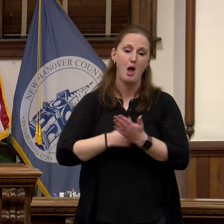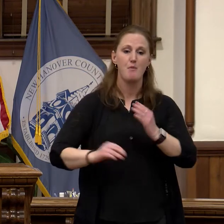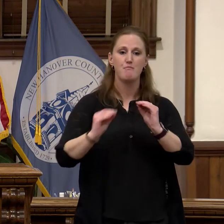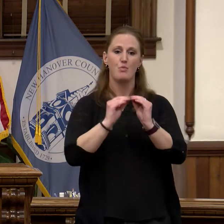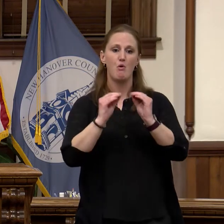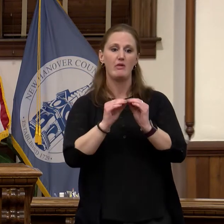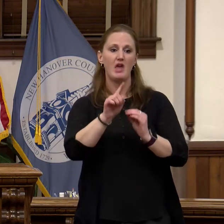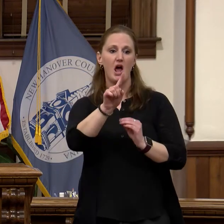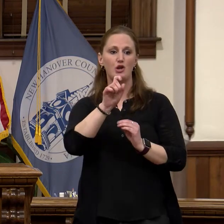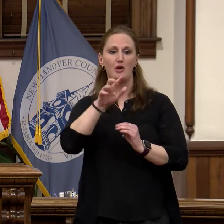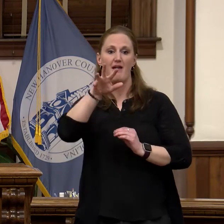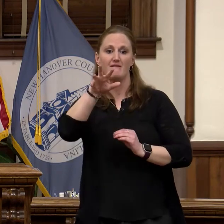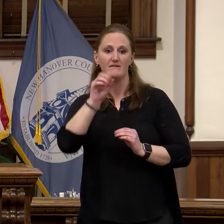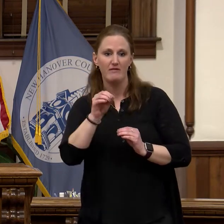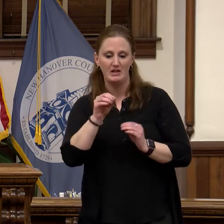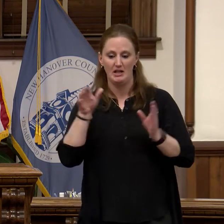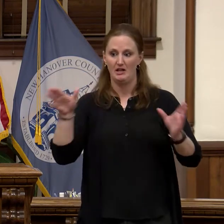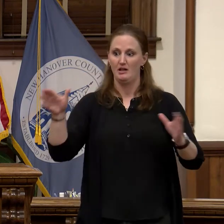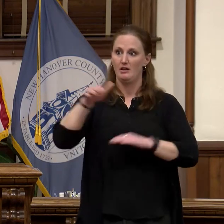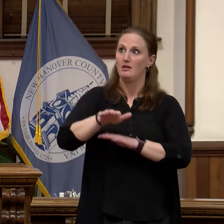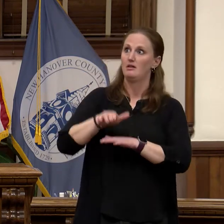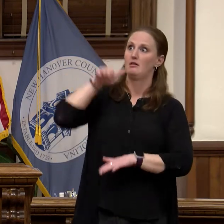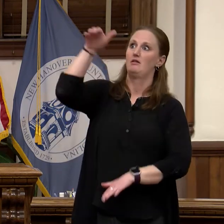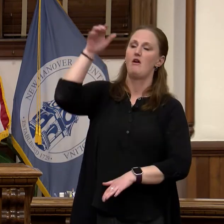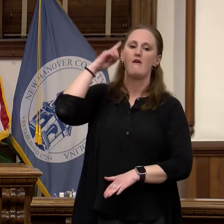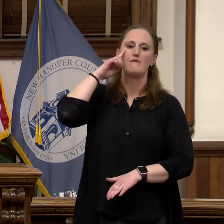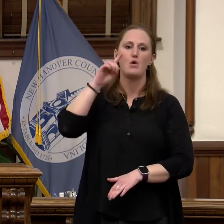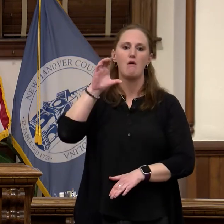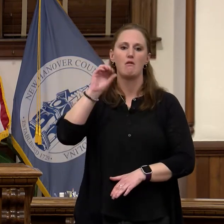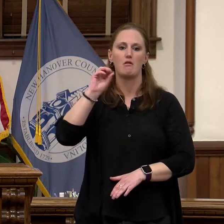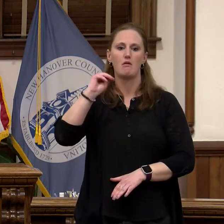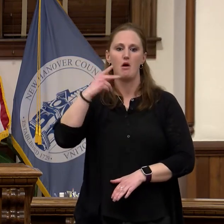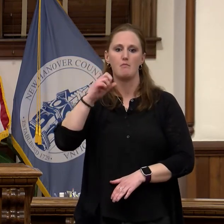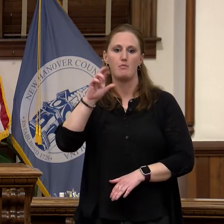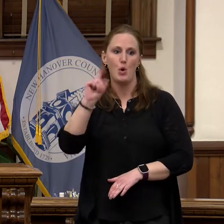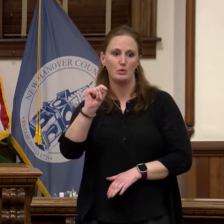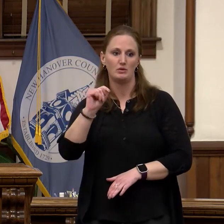finished compost, another highlight in our work is an environmental steward. And